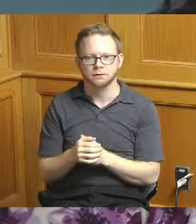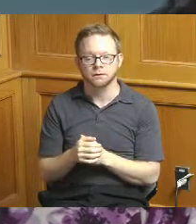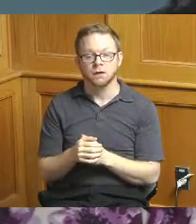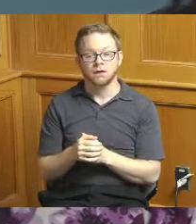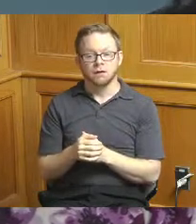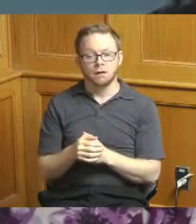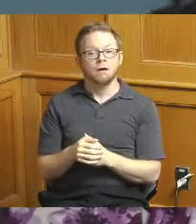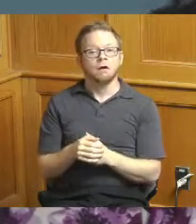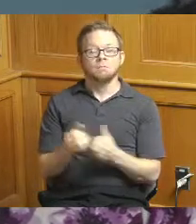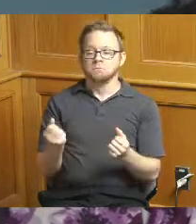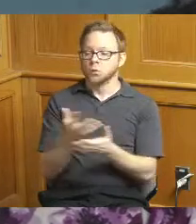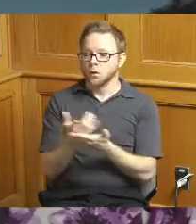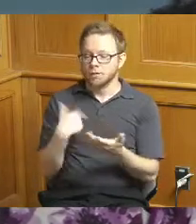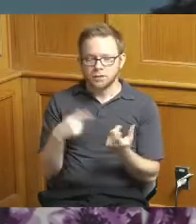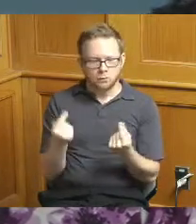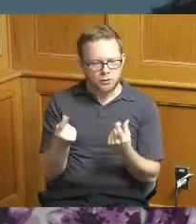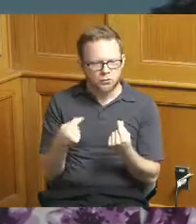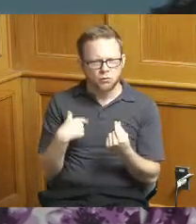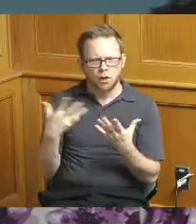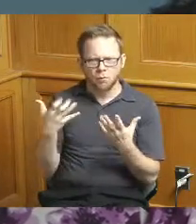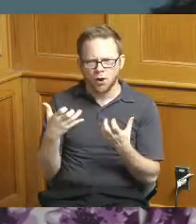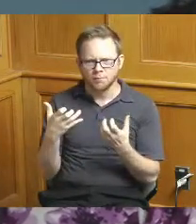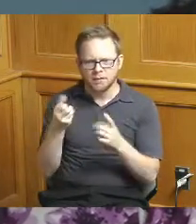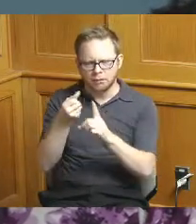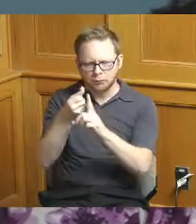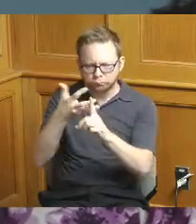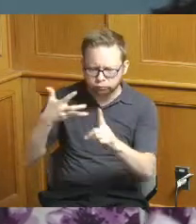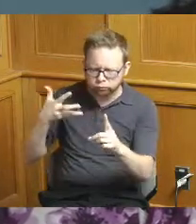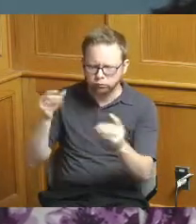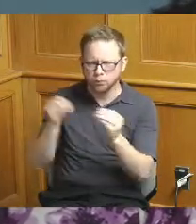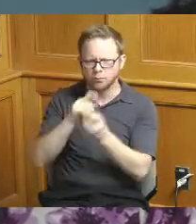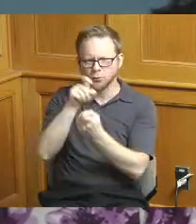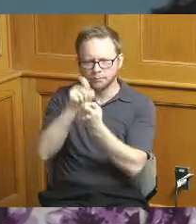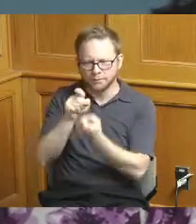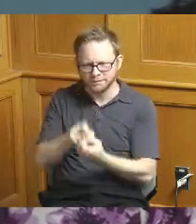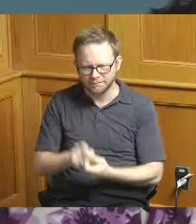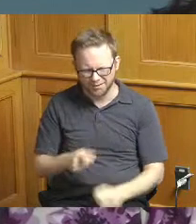because when I look down here I'm like there's no way you can do home repairs road improvements